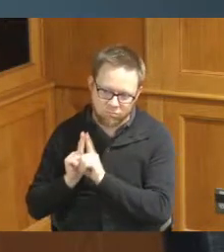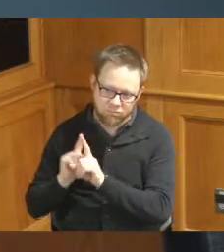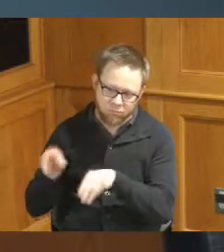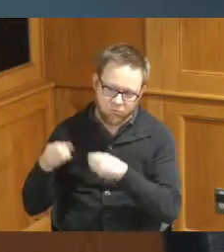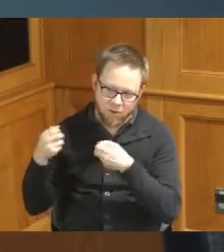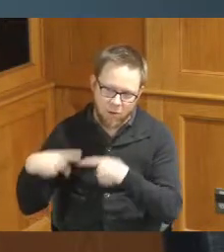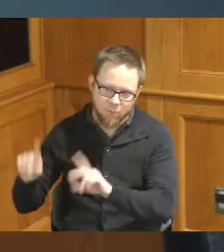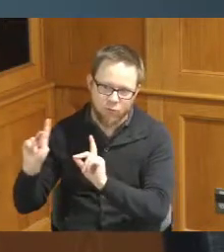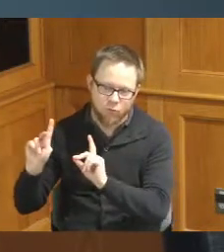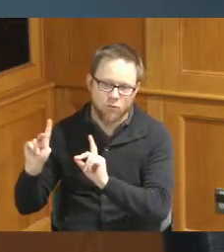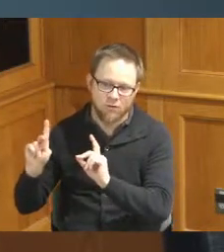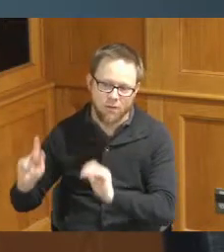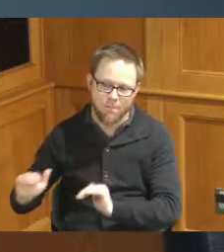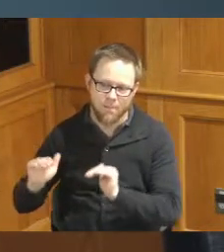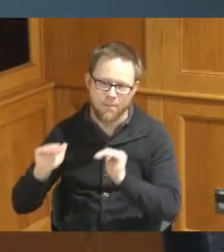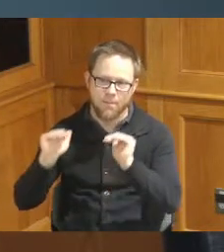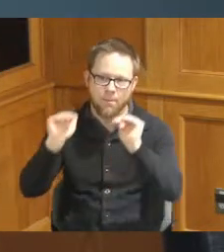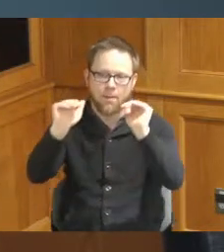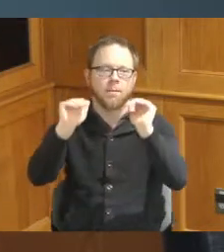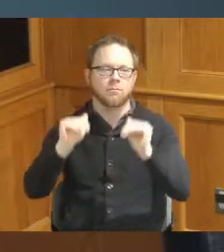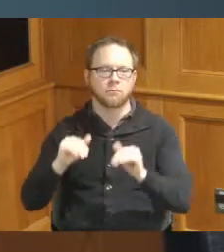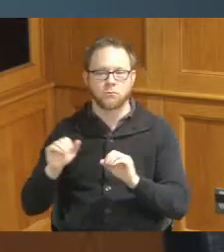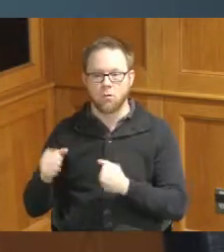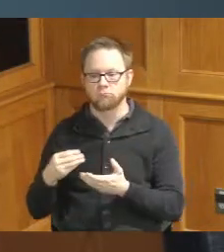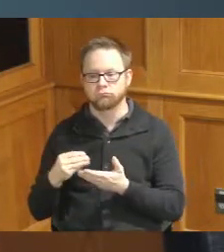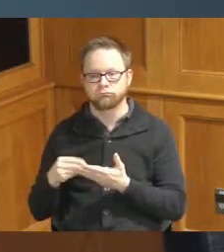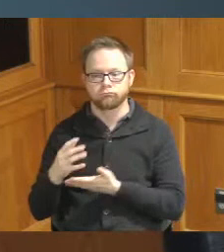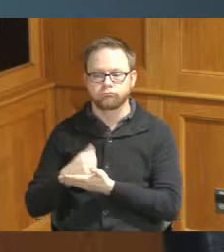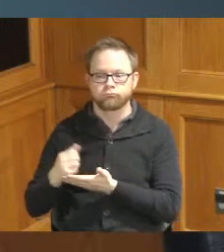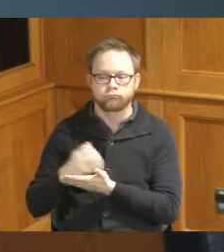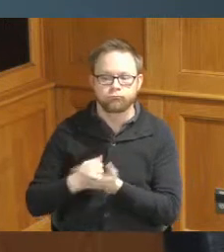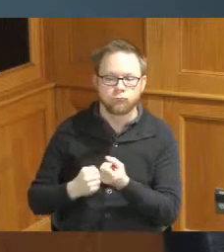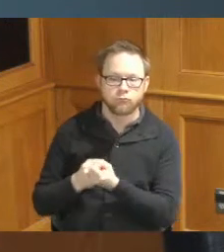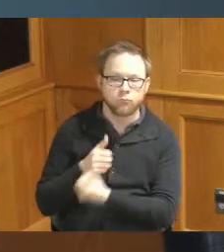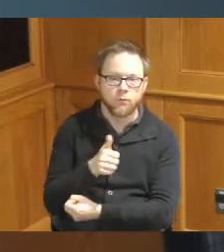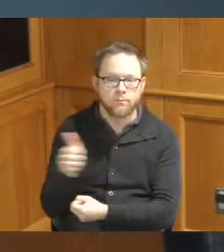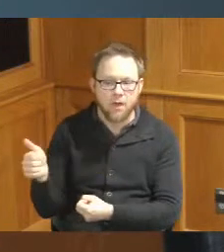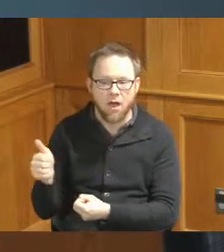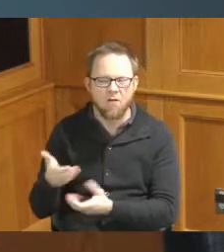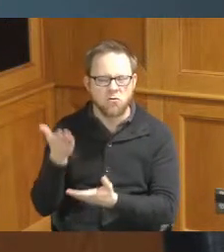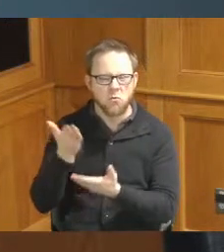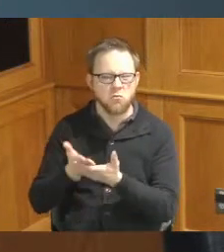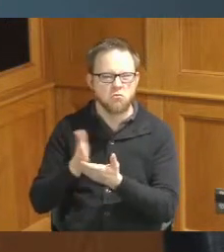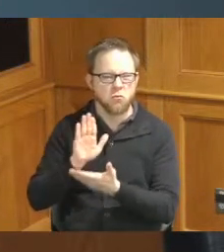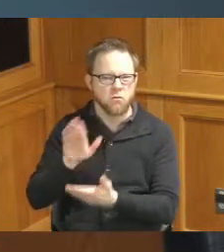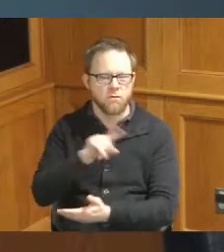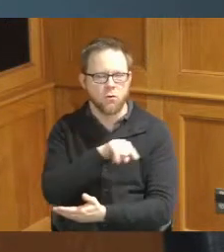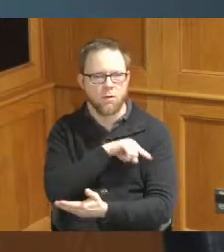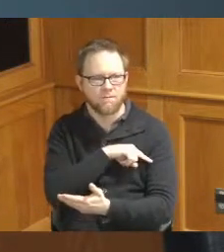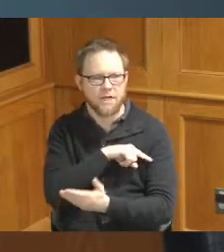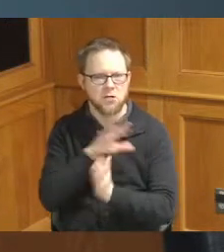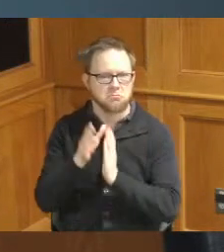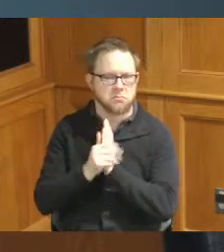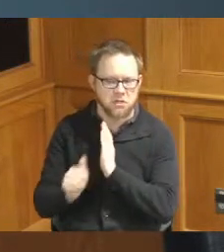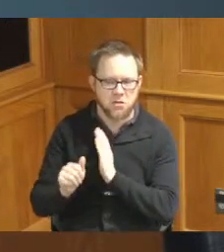in Physicians make a living and prove their their sales and get trained to be able to go to the next